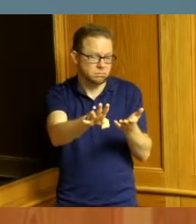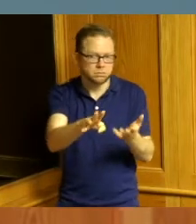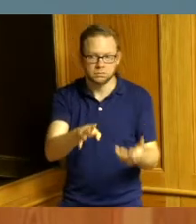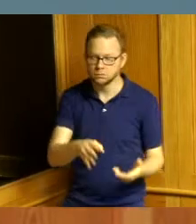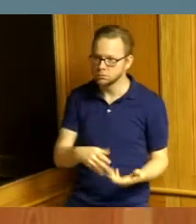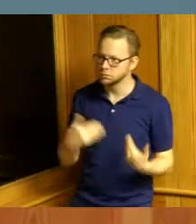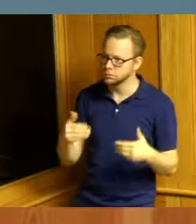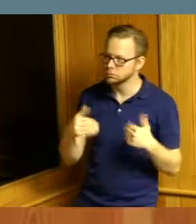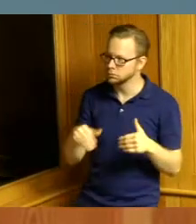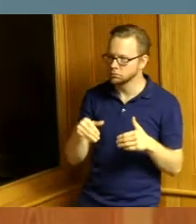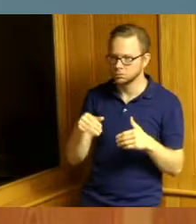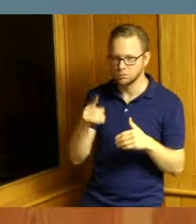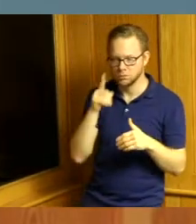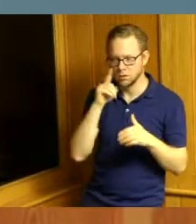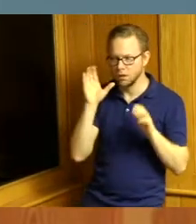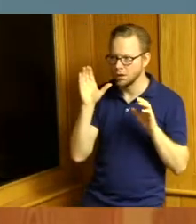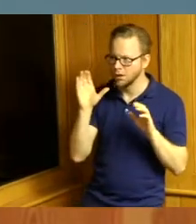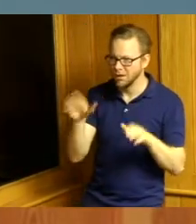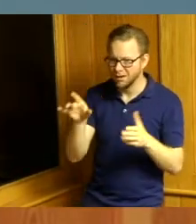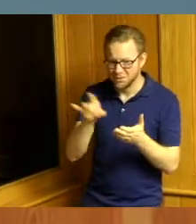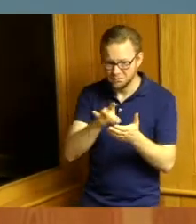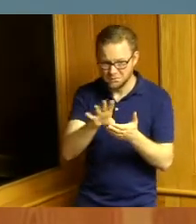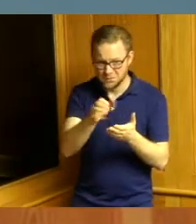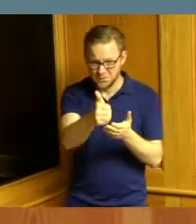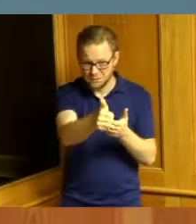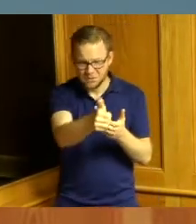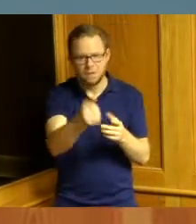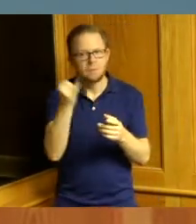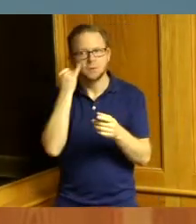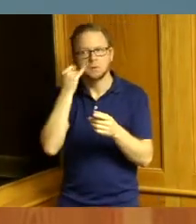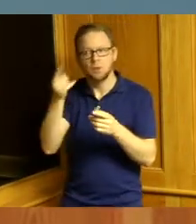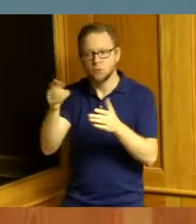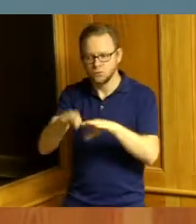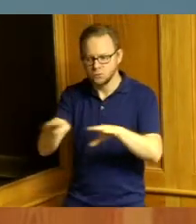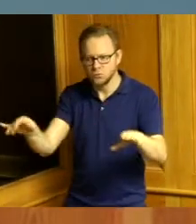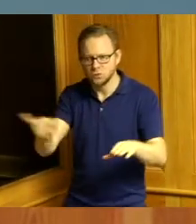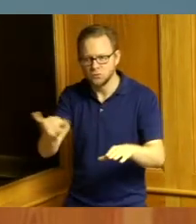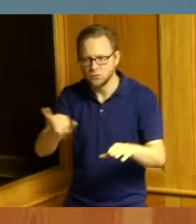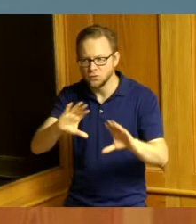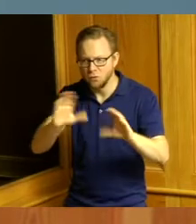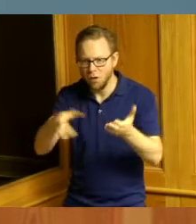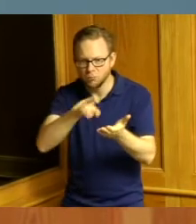to be put out just you but even if you have children Lincoln called out for help